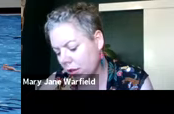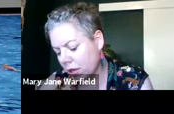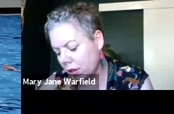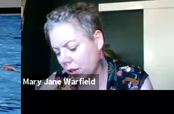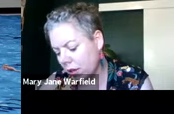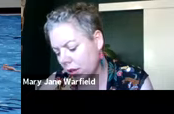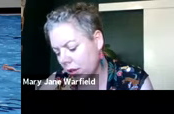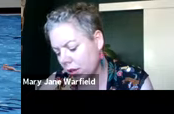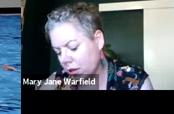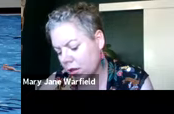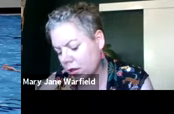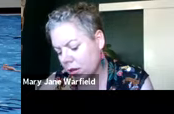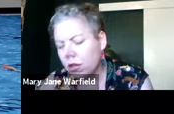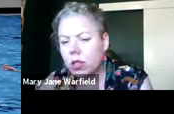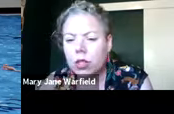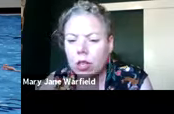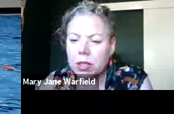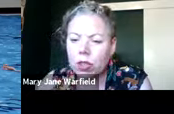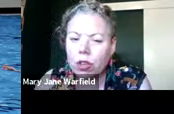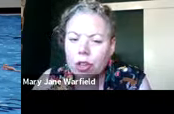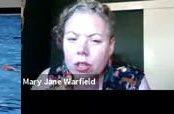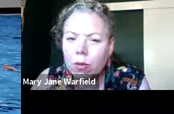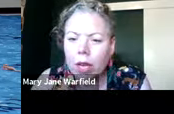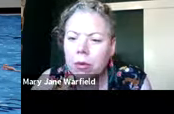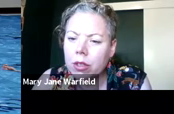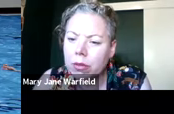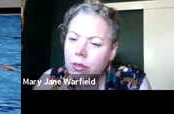two towns. >> MARY JANE WARFIELD: In your terms of your journey, where